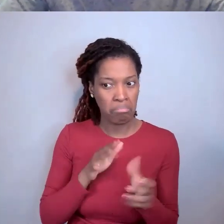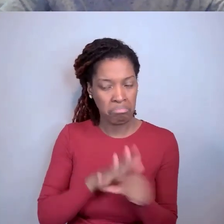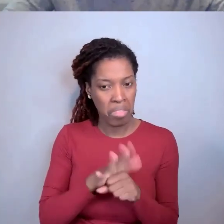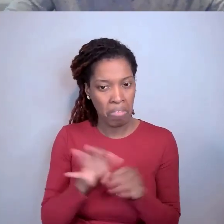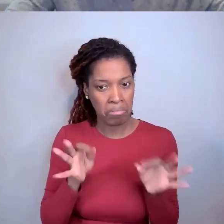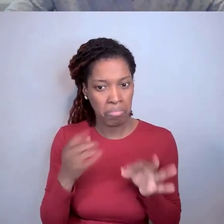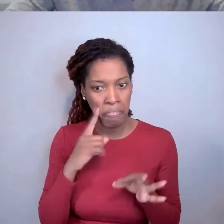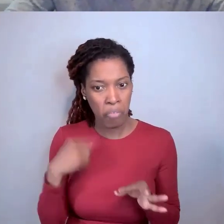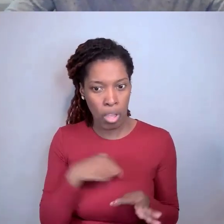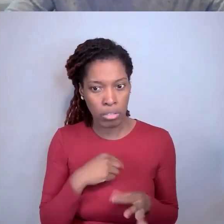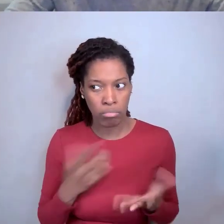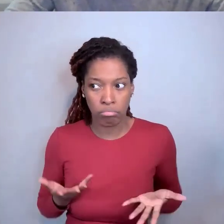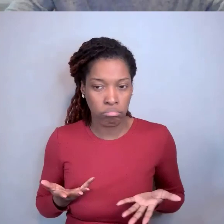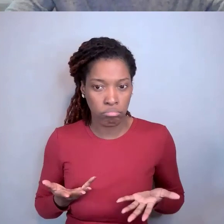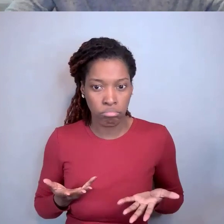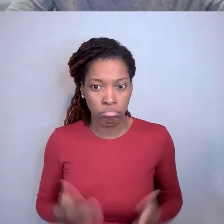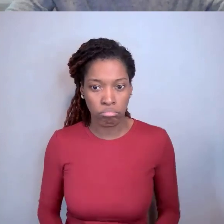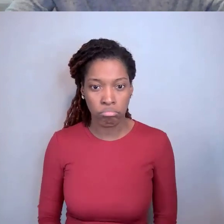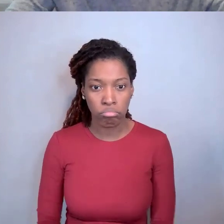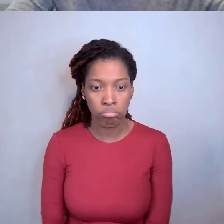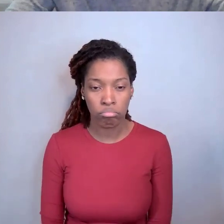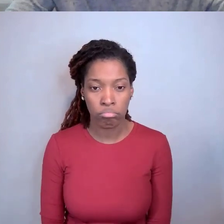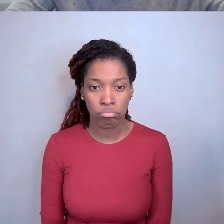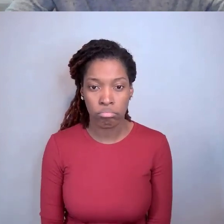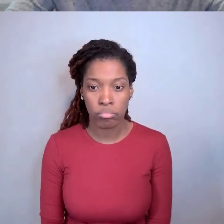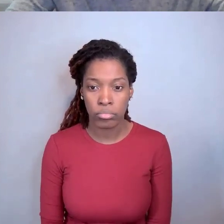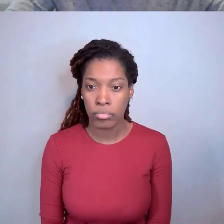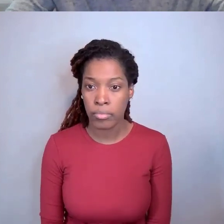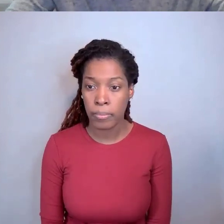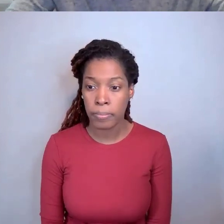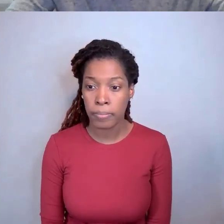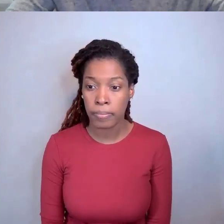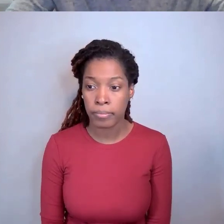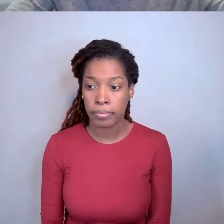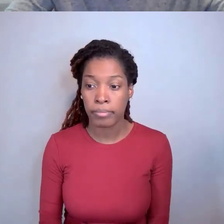Kristin Ta: Great. All right. Any last questions before we wrap up?